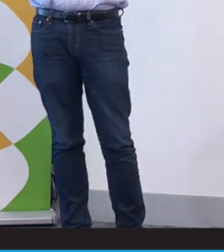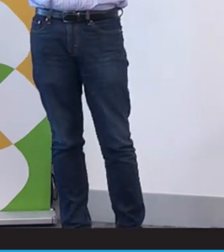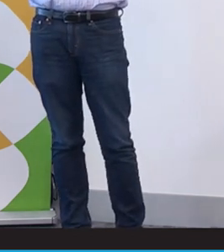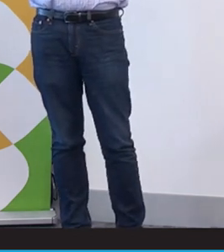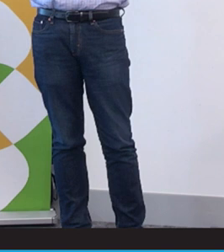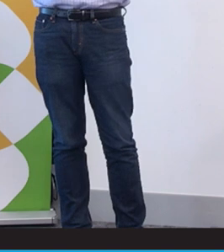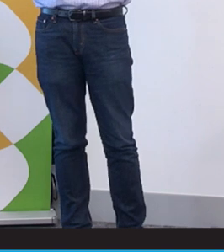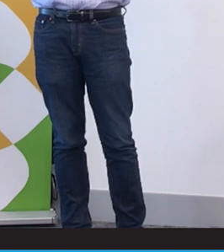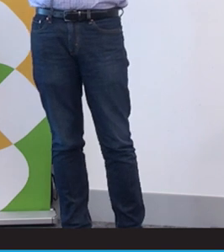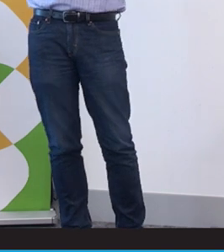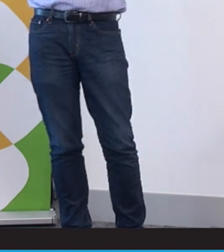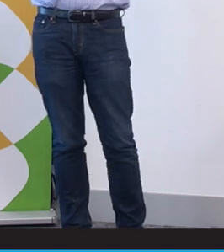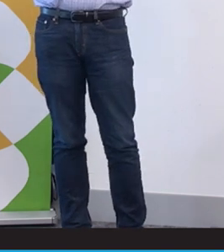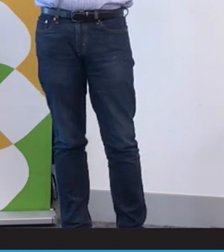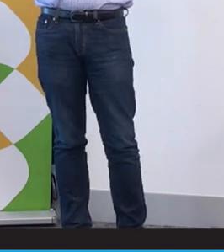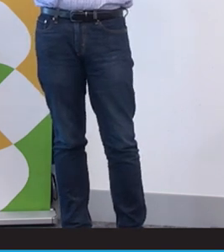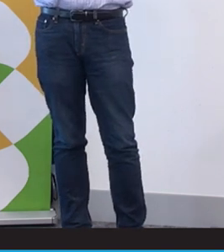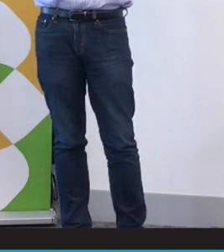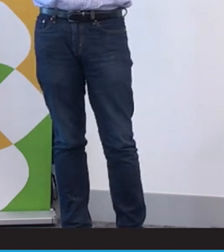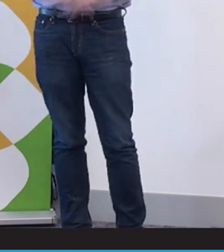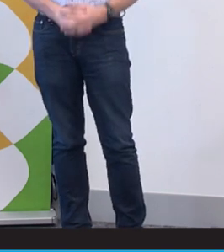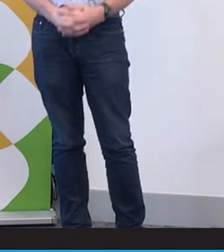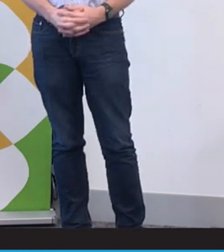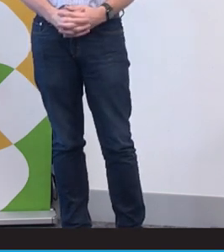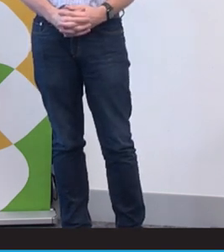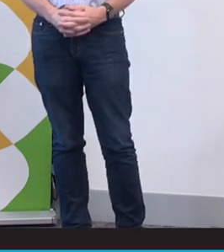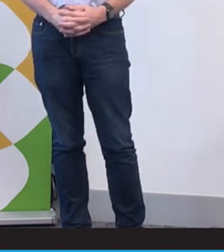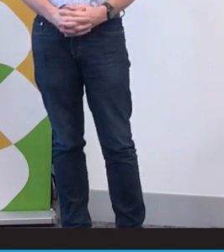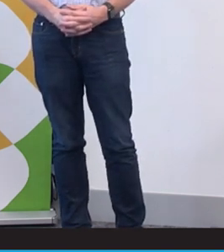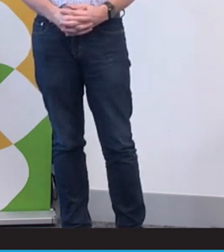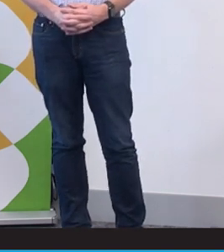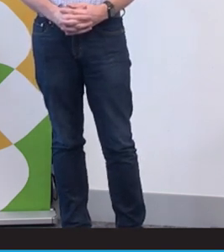willing to partner with anybody, even to share advice and consultation, whatever is required.